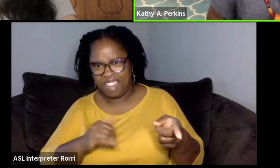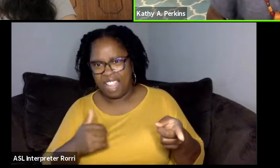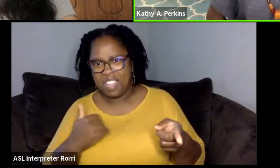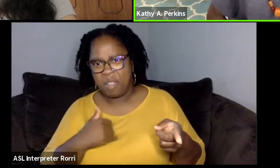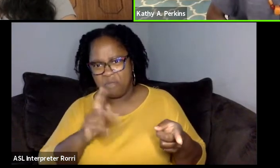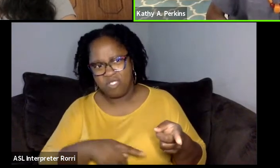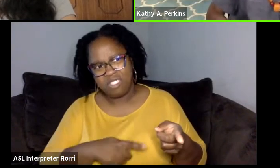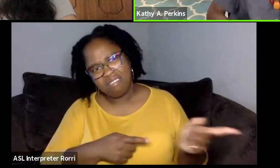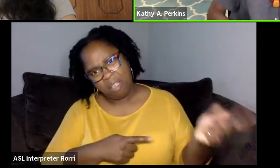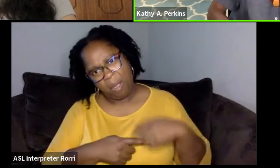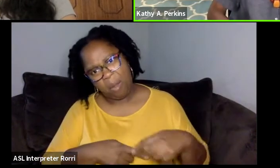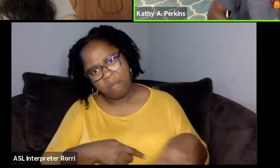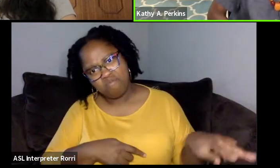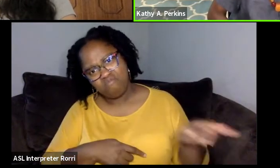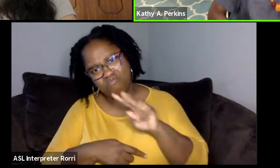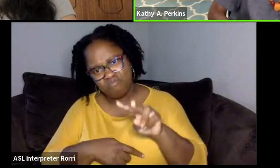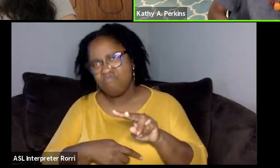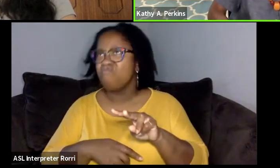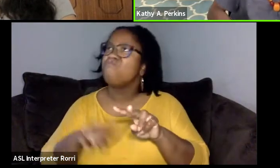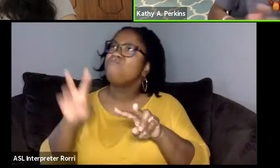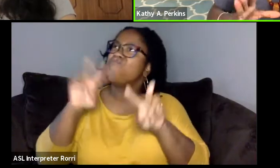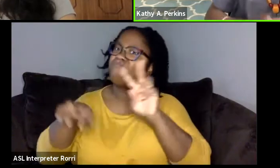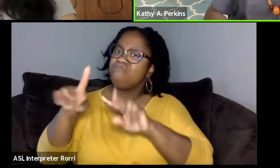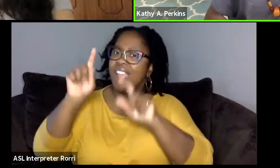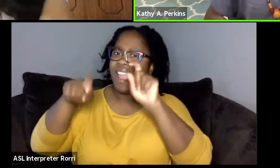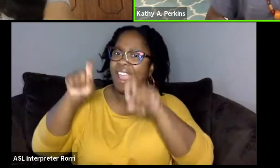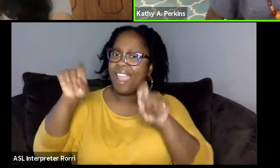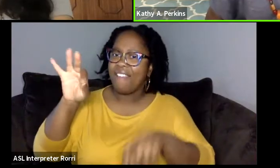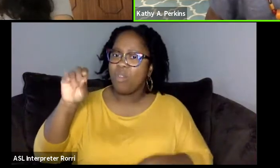or go into costume shop. So, I know that was a long answer